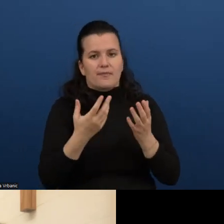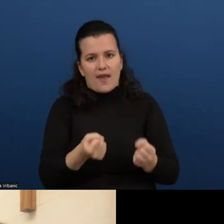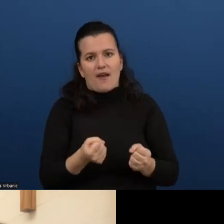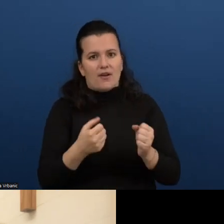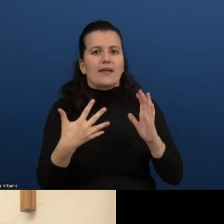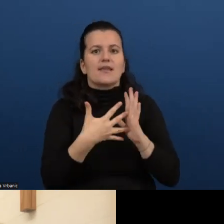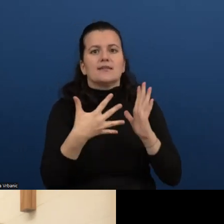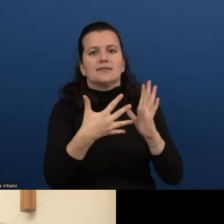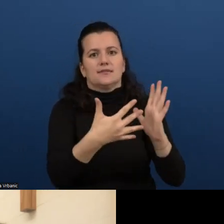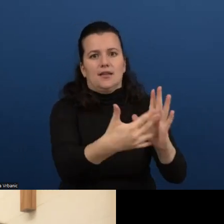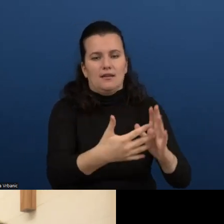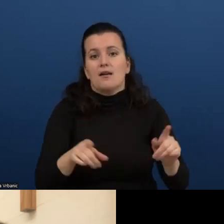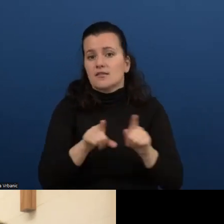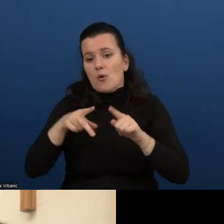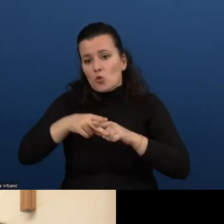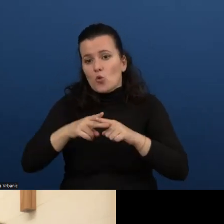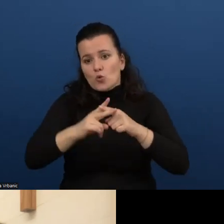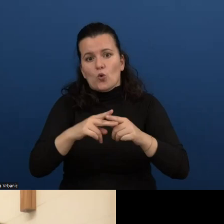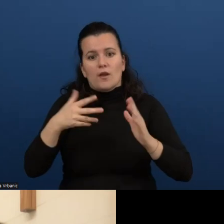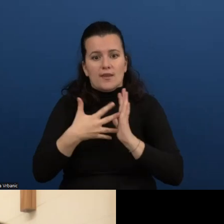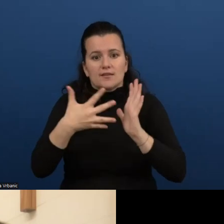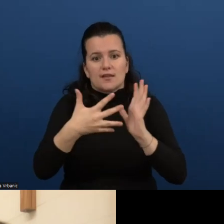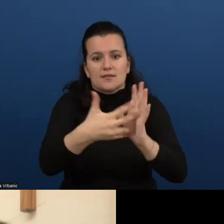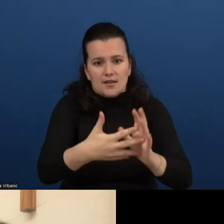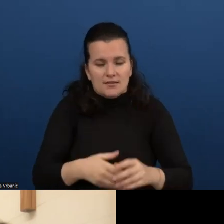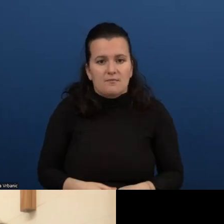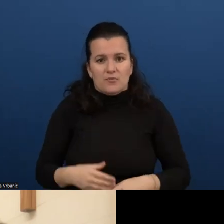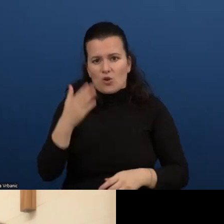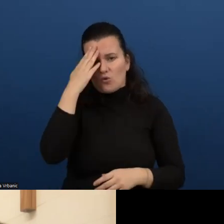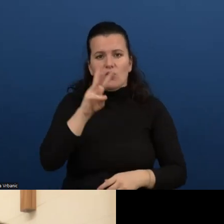I don't know if you know enough of those to say something about the projects W3C is doing